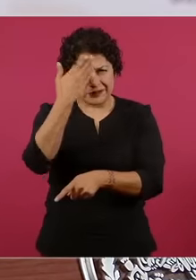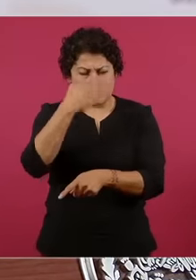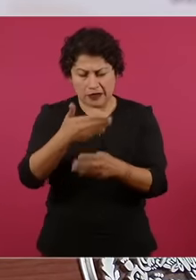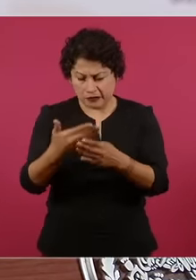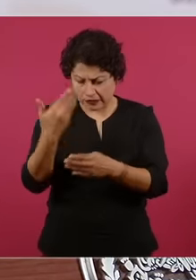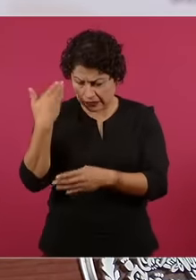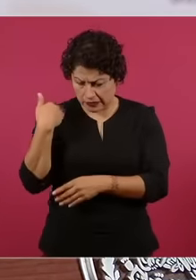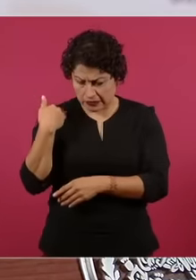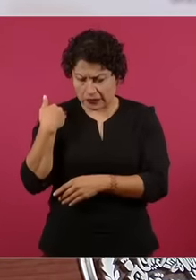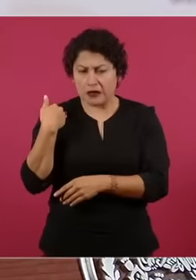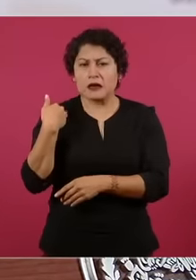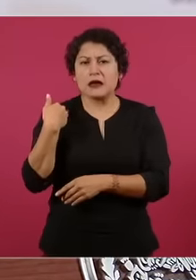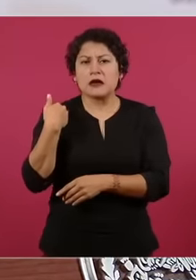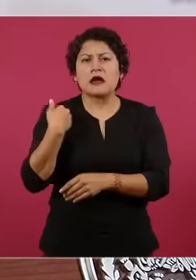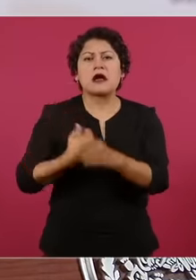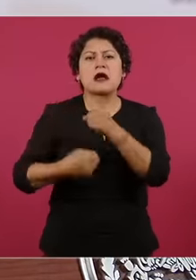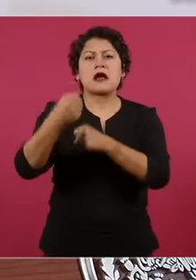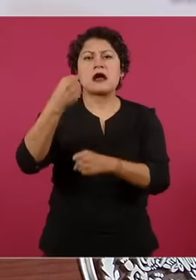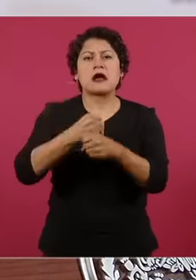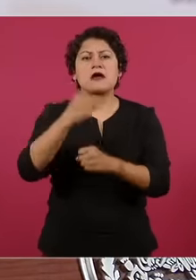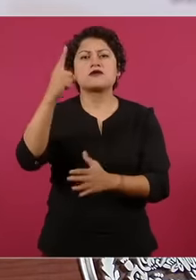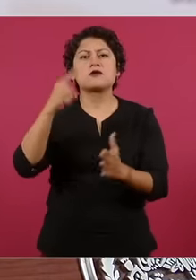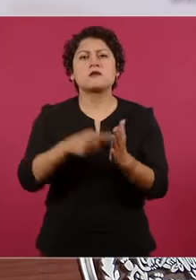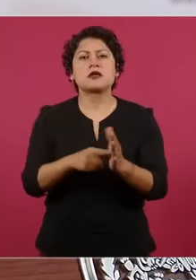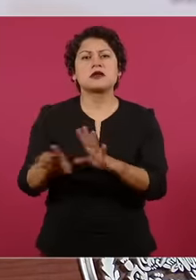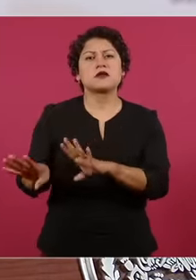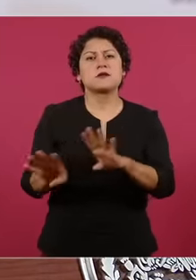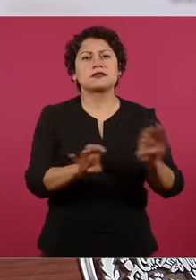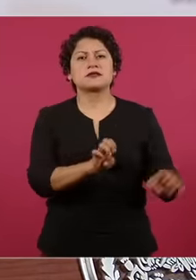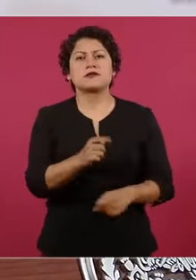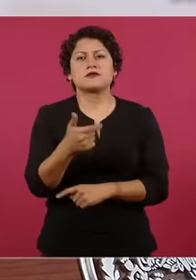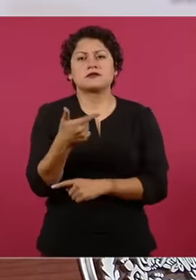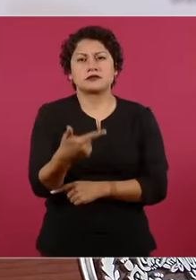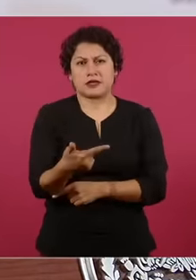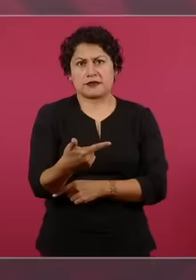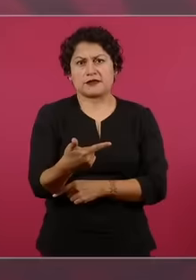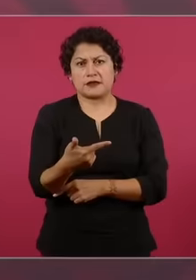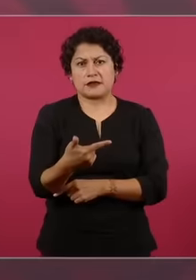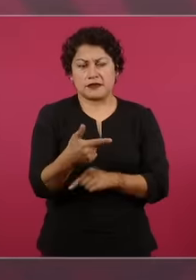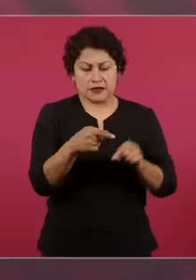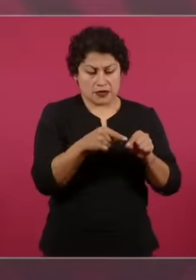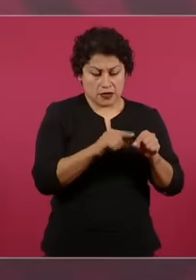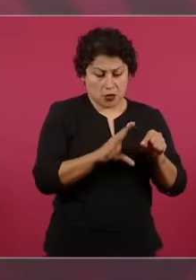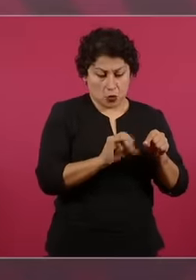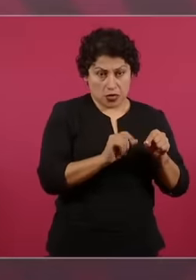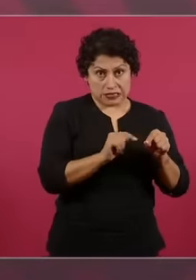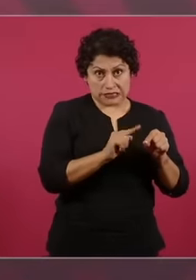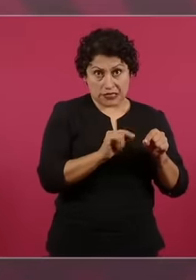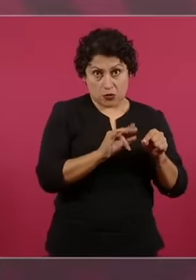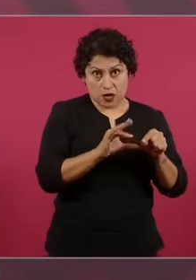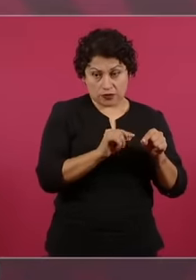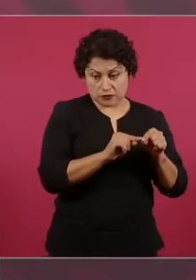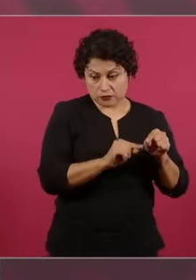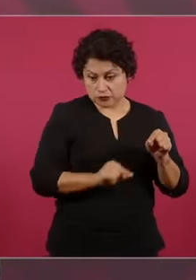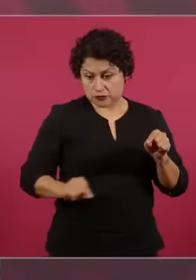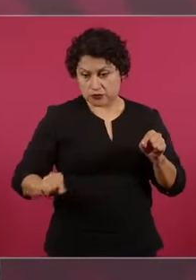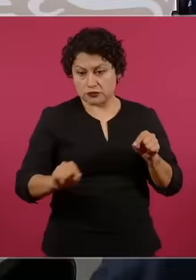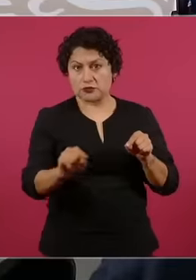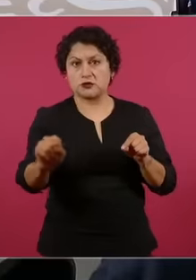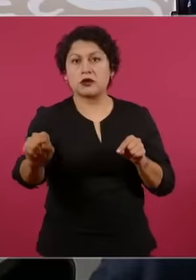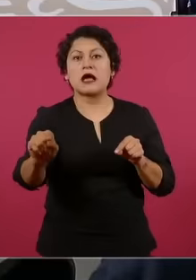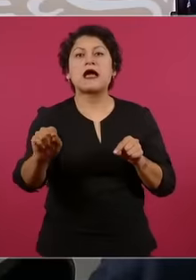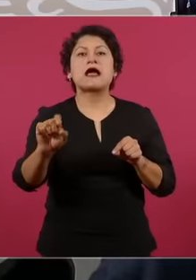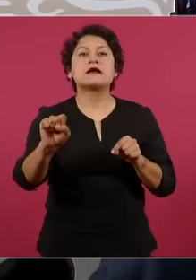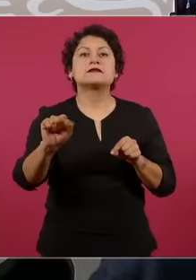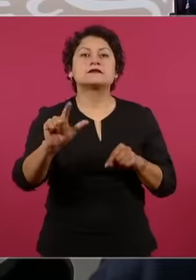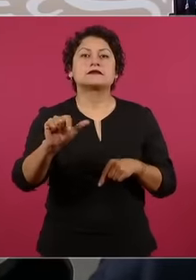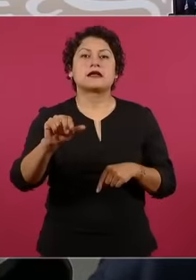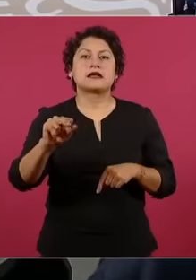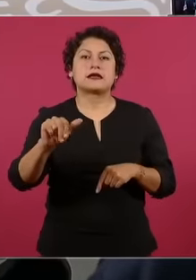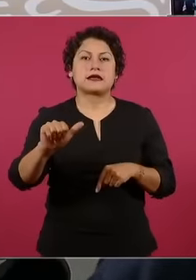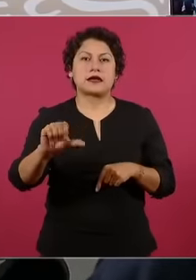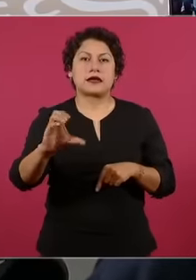1907 from Coatzacalcos to Salina Cruz and this alleged violation dates back to